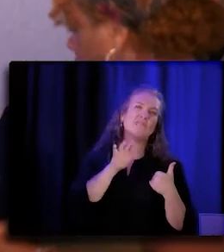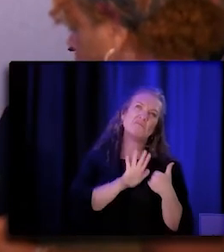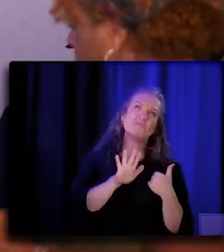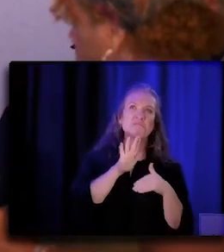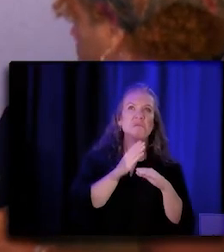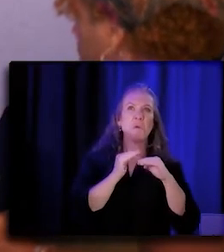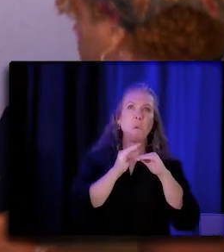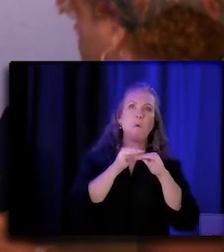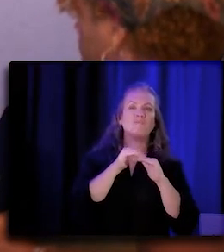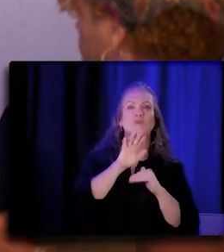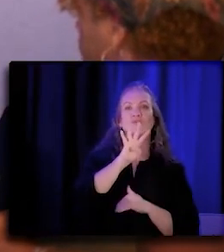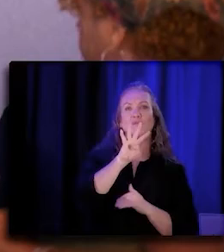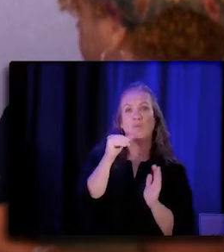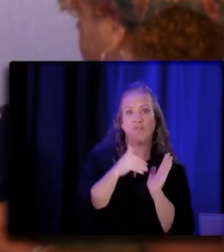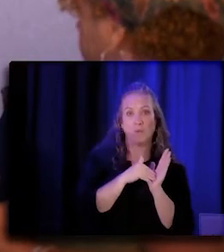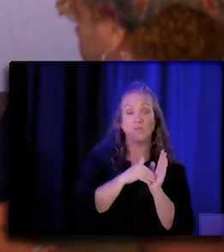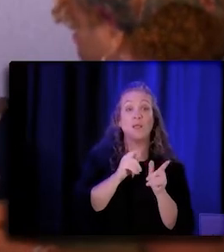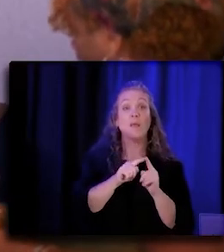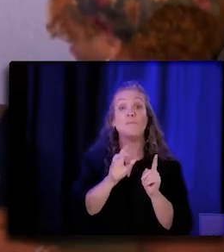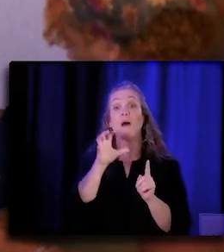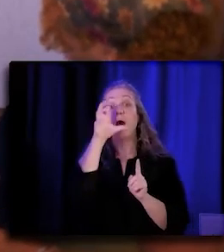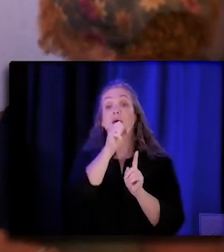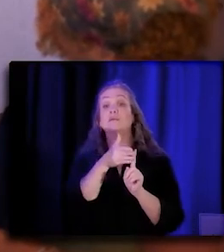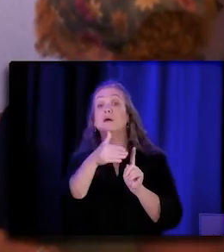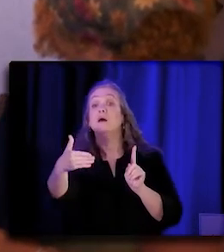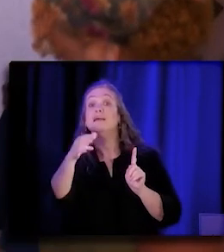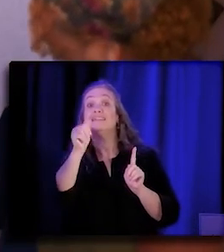and they estimated they need over 7,000